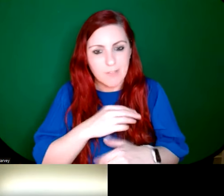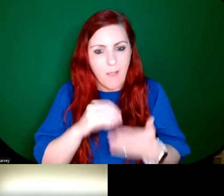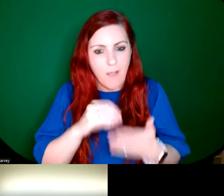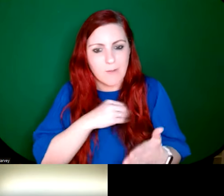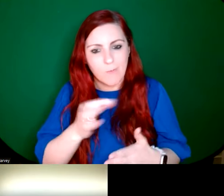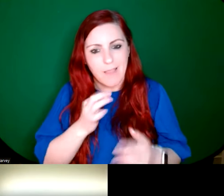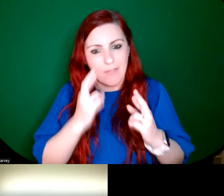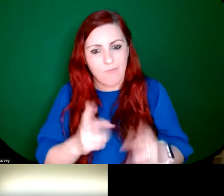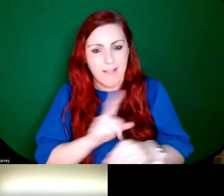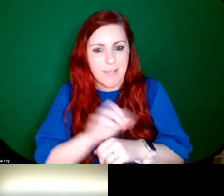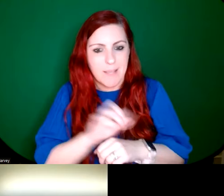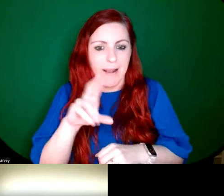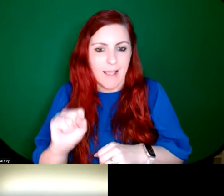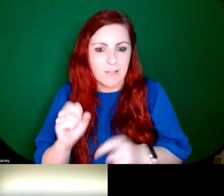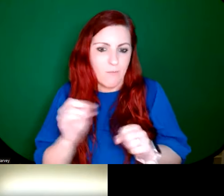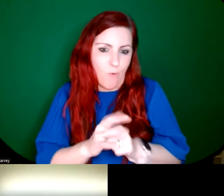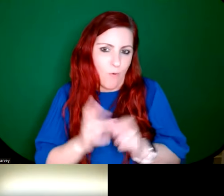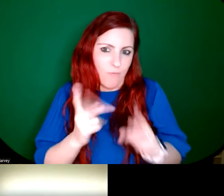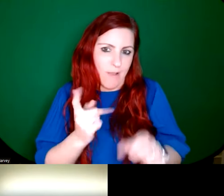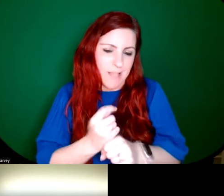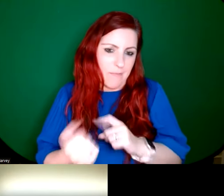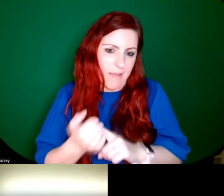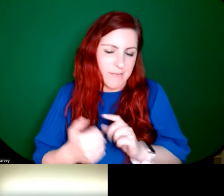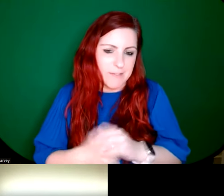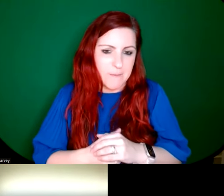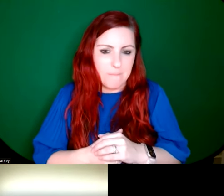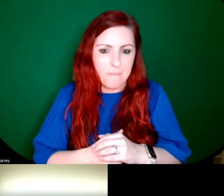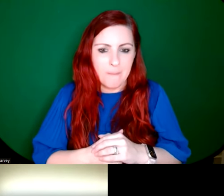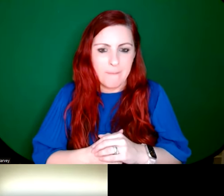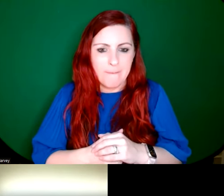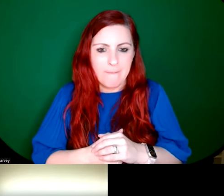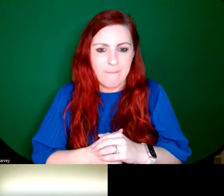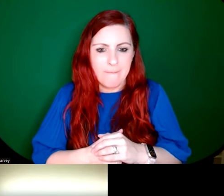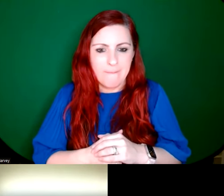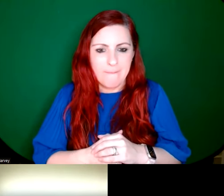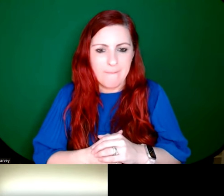glass to make the right type of effects. Joanne Drum: Yep. Okay. Thanks for that. Sorry. There's a bit of noise in the